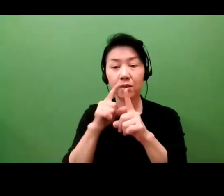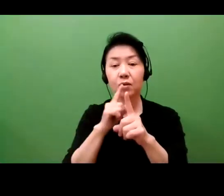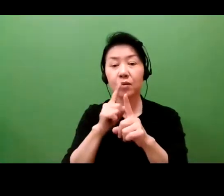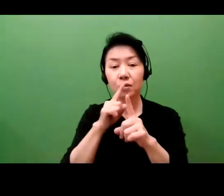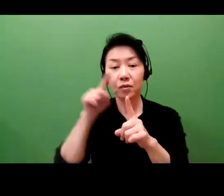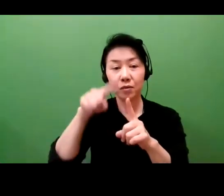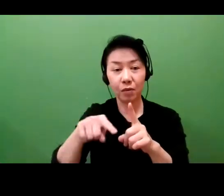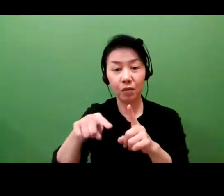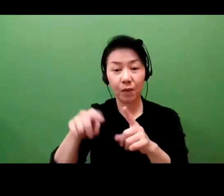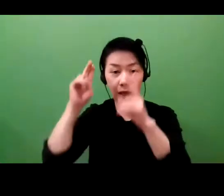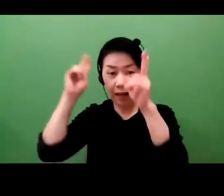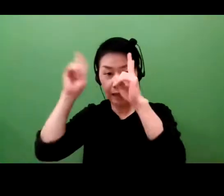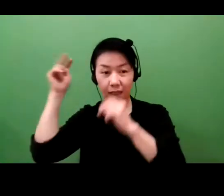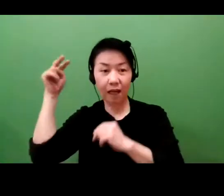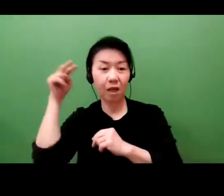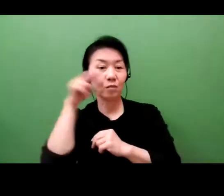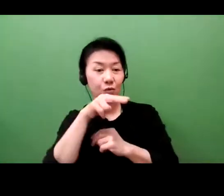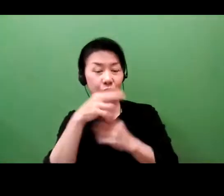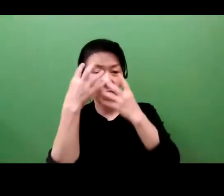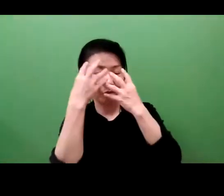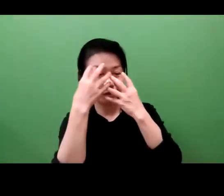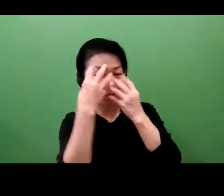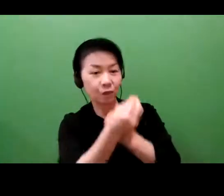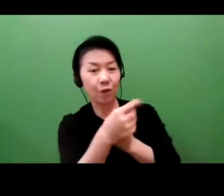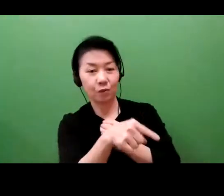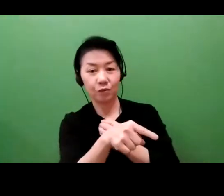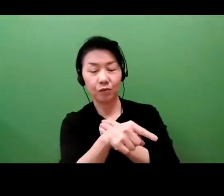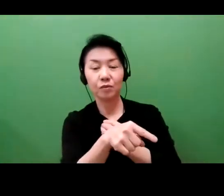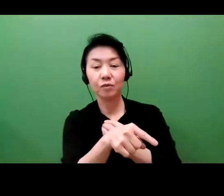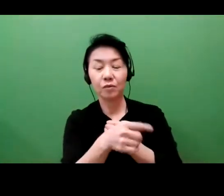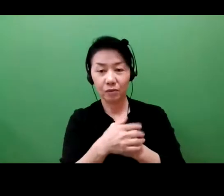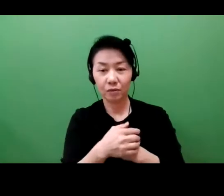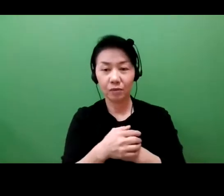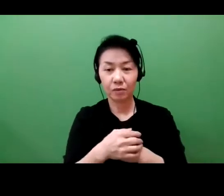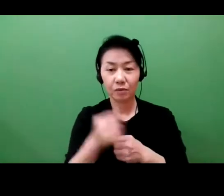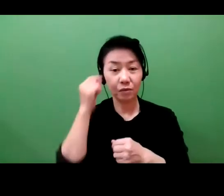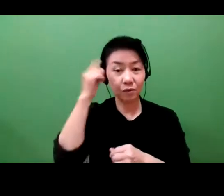Patents are often called signals. They send a signal to people.